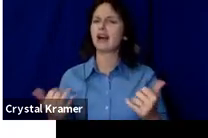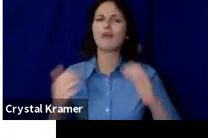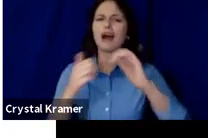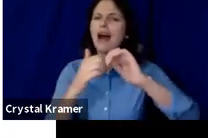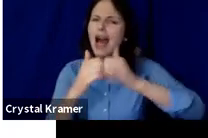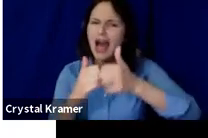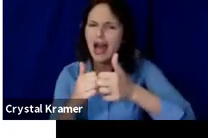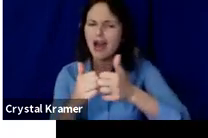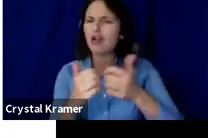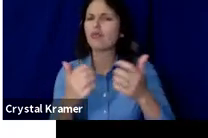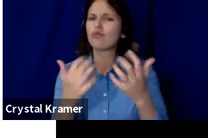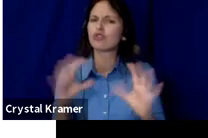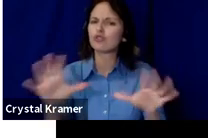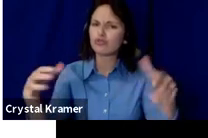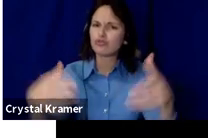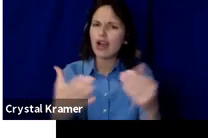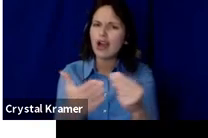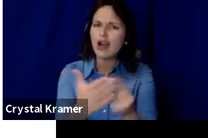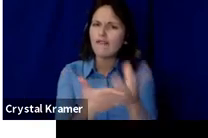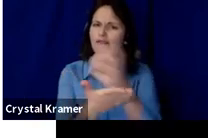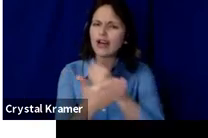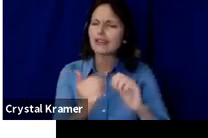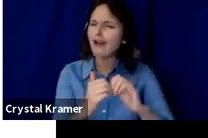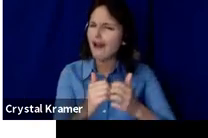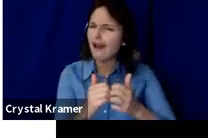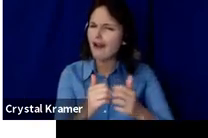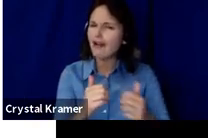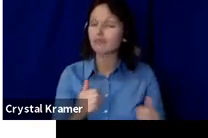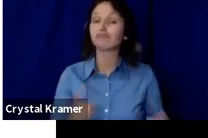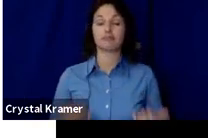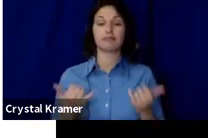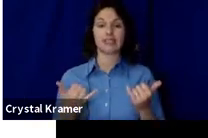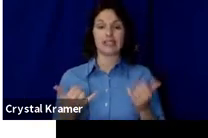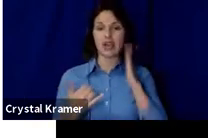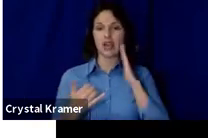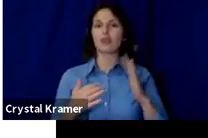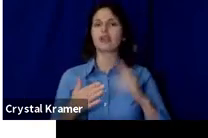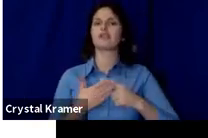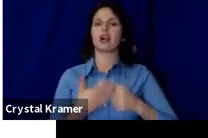Today, we're really going to talk about some best practices to plan and execute a successful